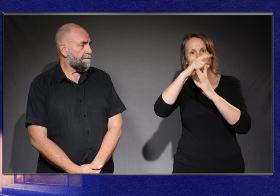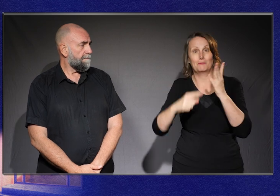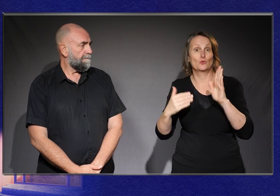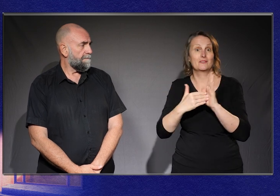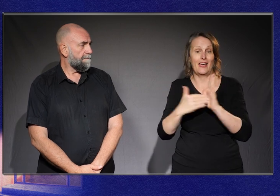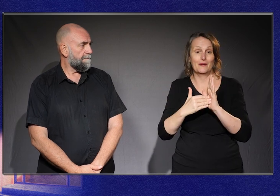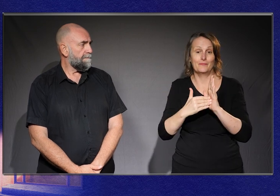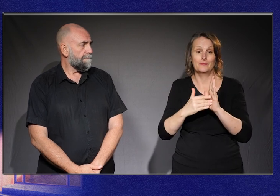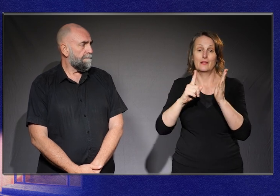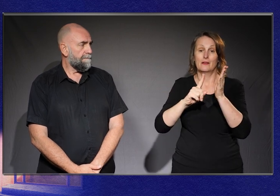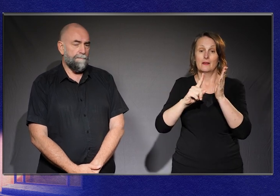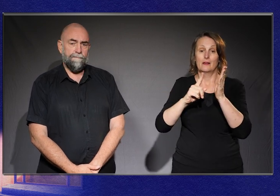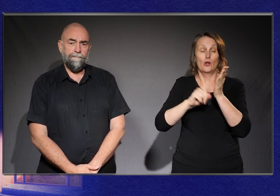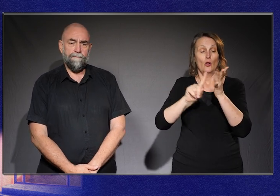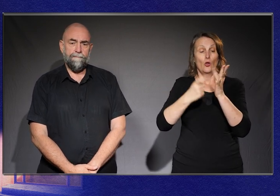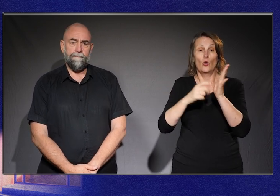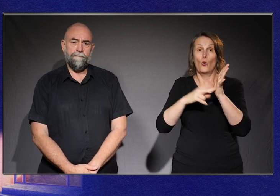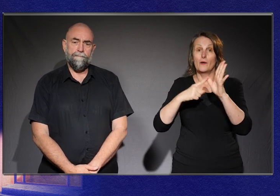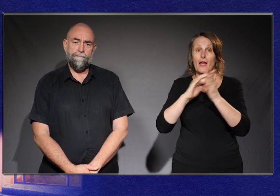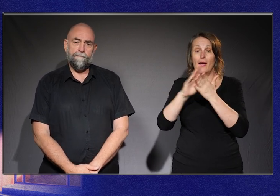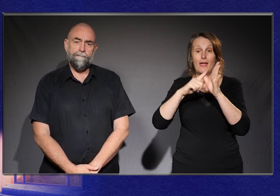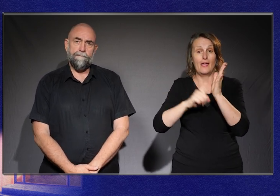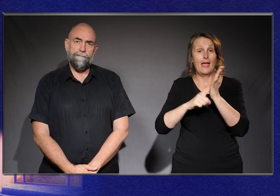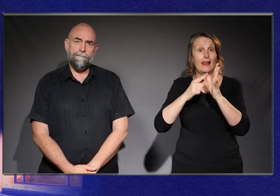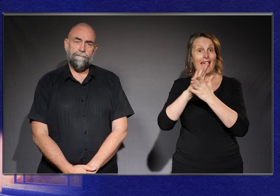which looked at the history of disability policy in Australia.